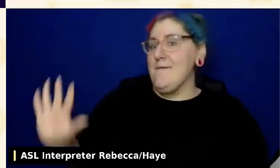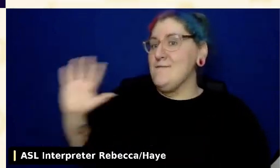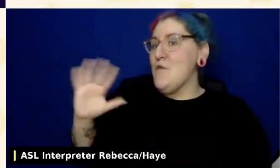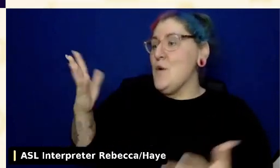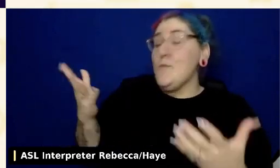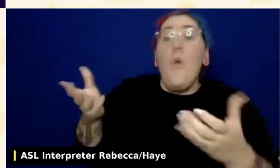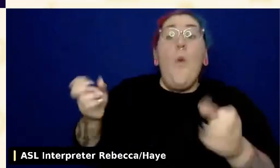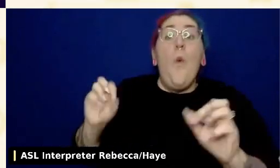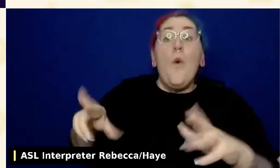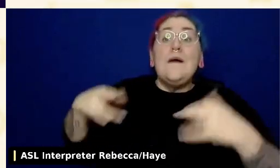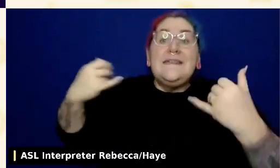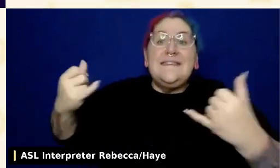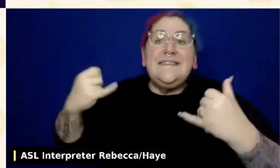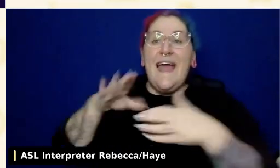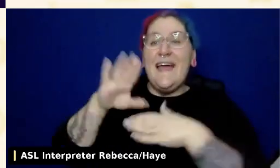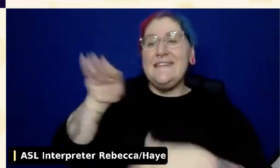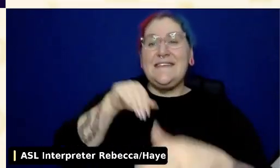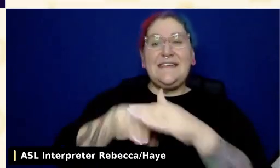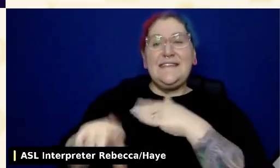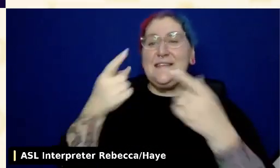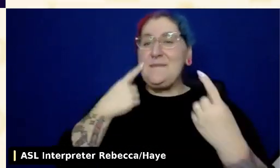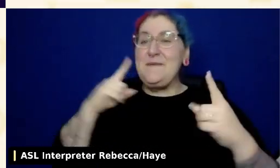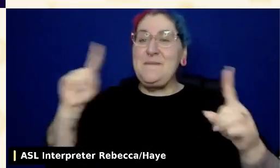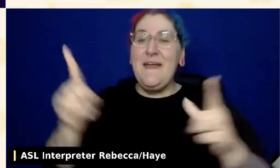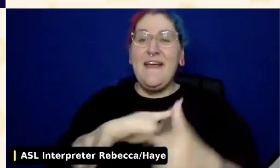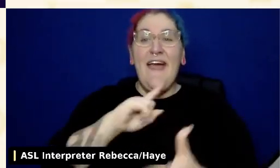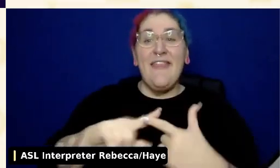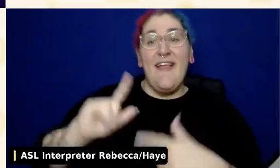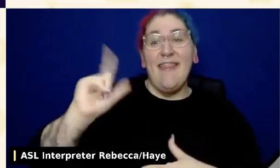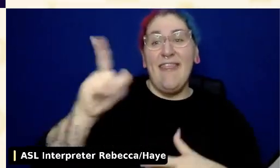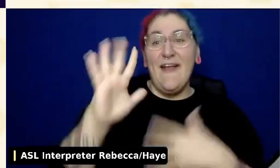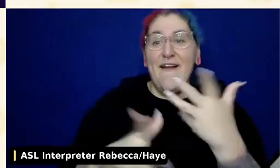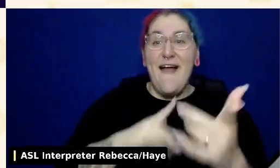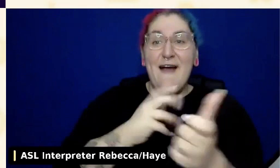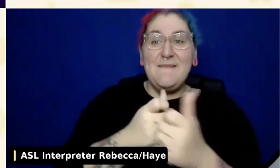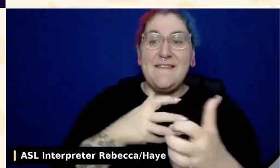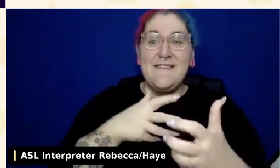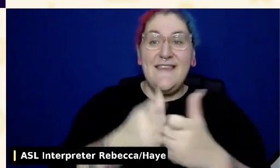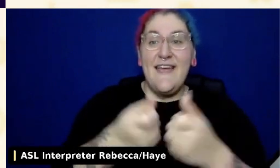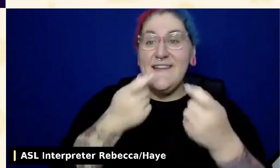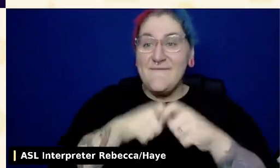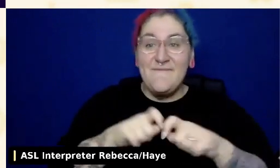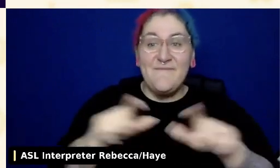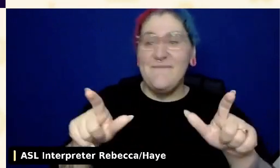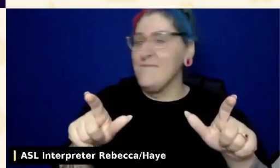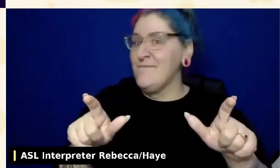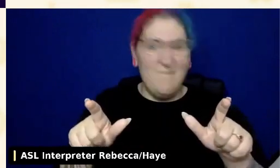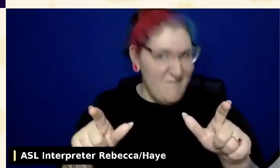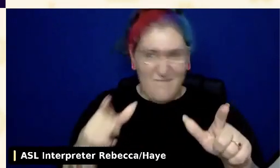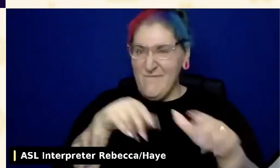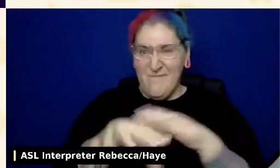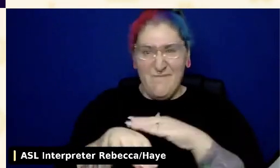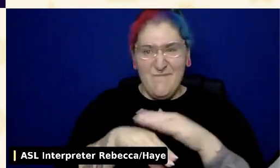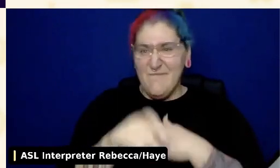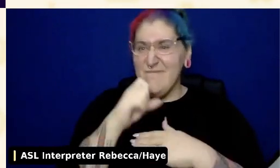and I'll put it on the list and then they release an update and it's not going to be accessible tomorrow or vice versa. There could be one that I go, I look at and I assess